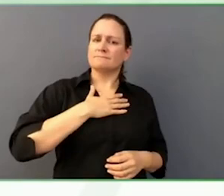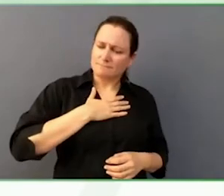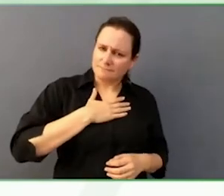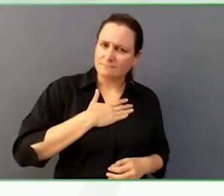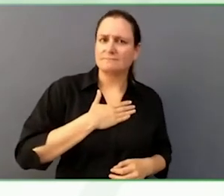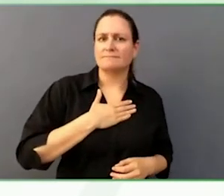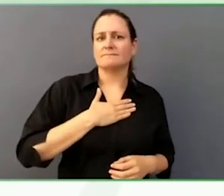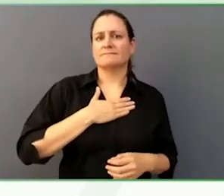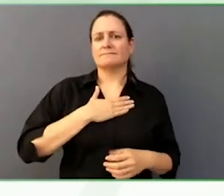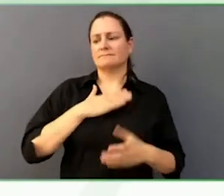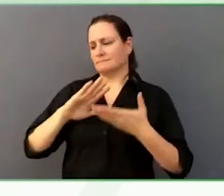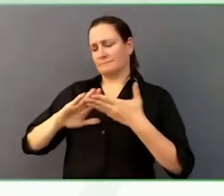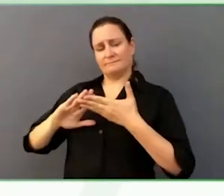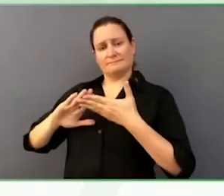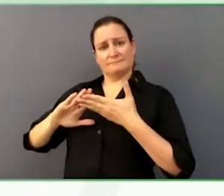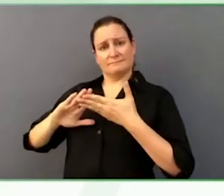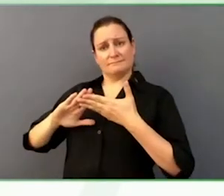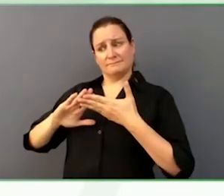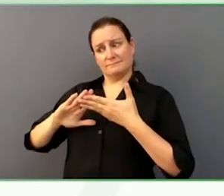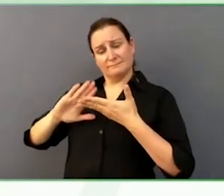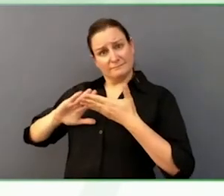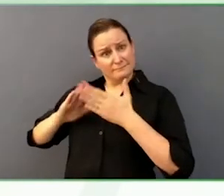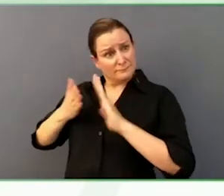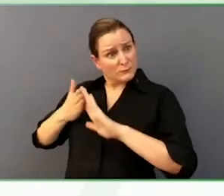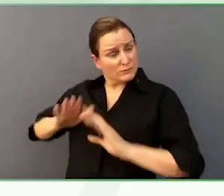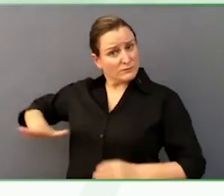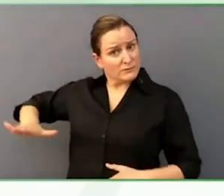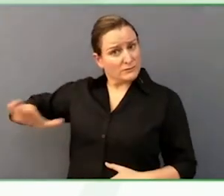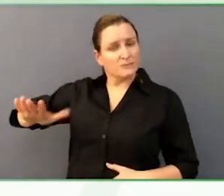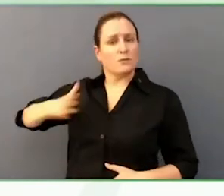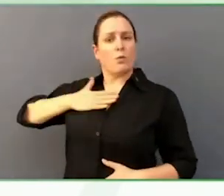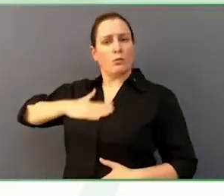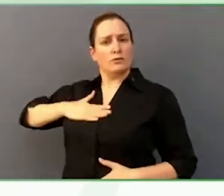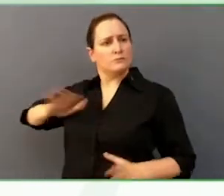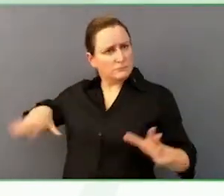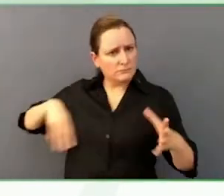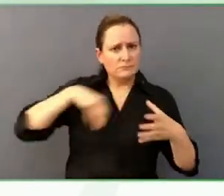right and his need to be supported to engage politically.